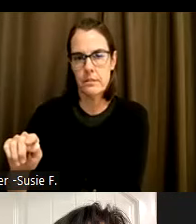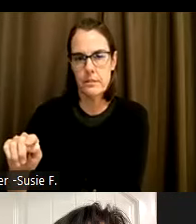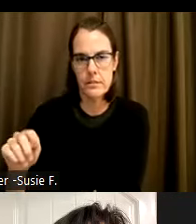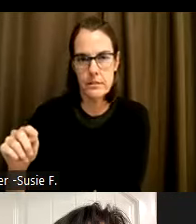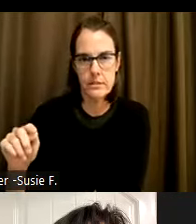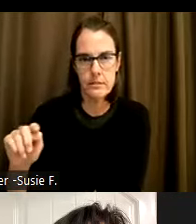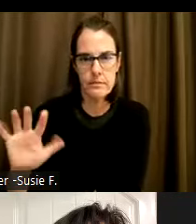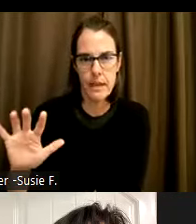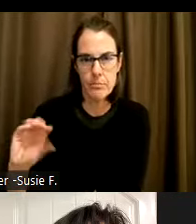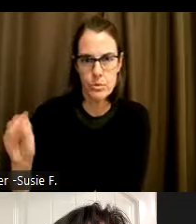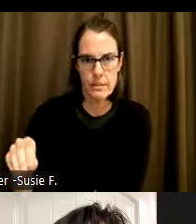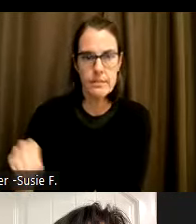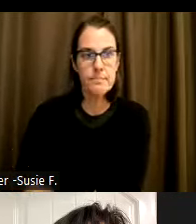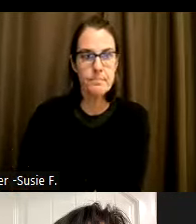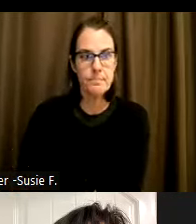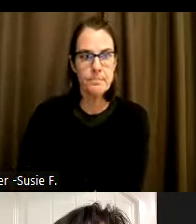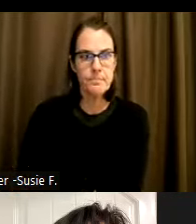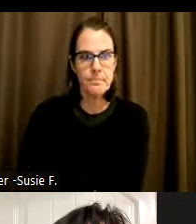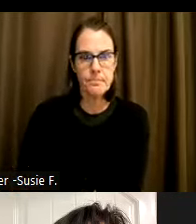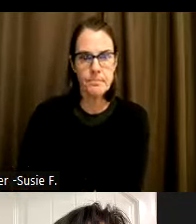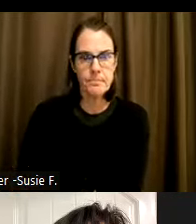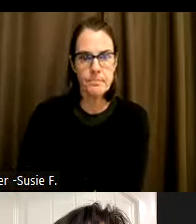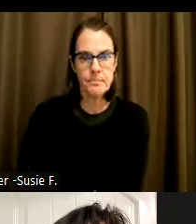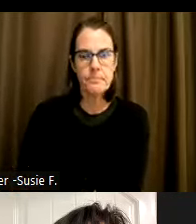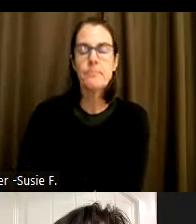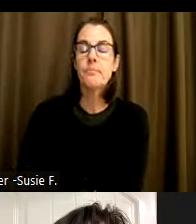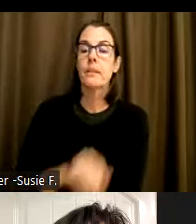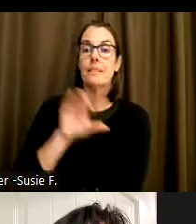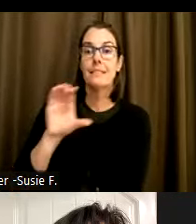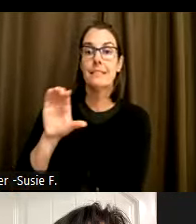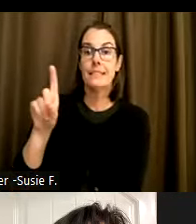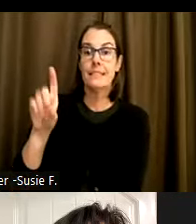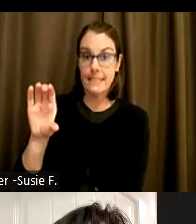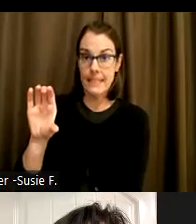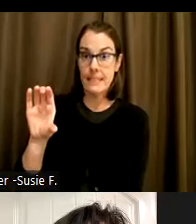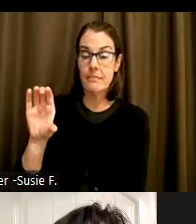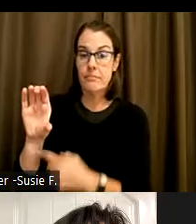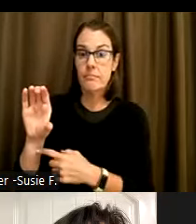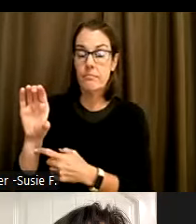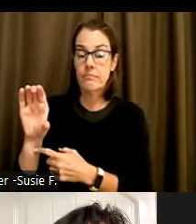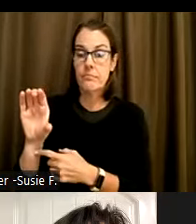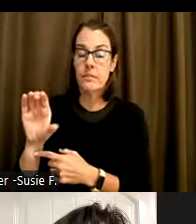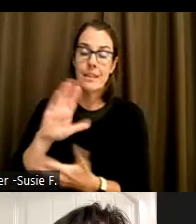The CDC, the Centers for Disease Control and Prevention. And their health data system.